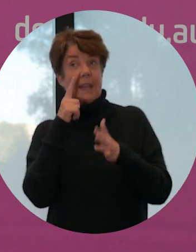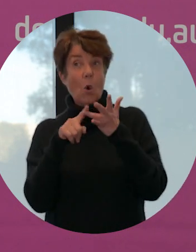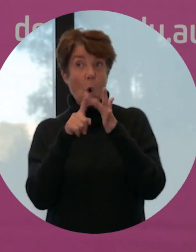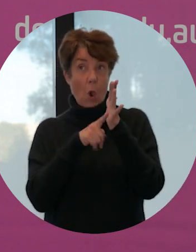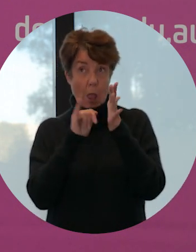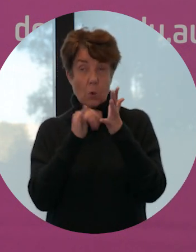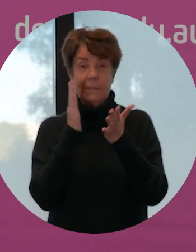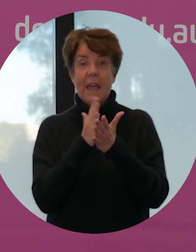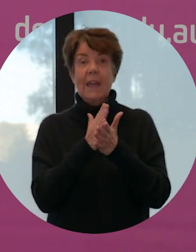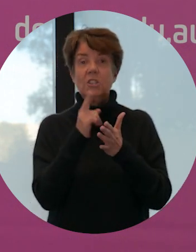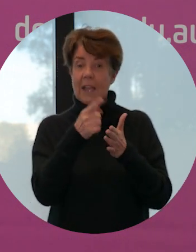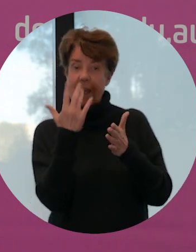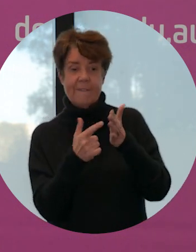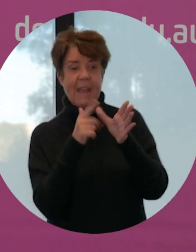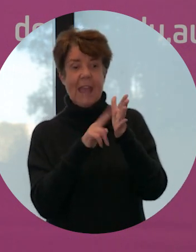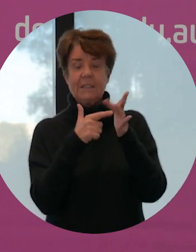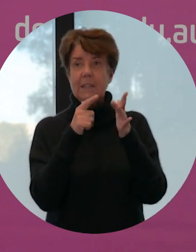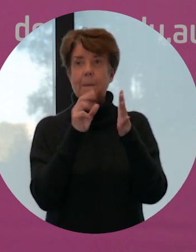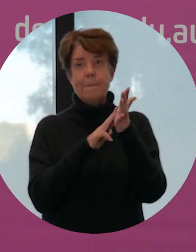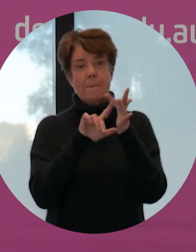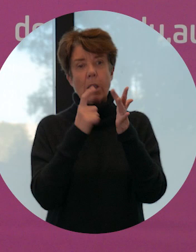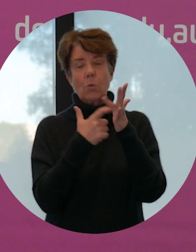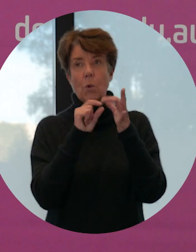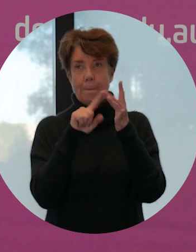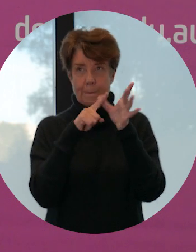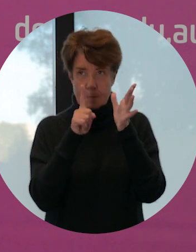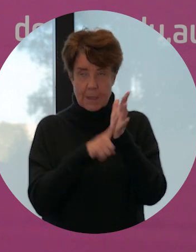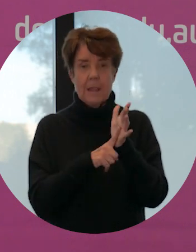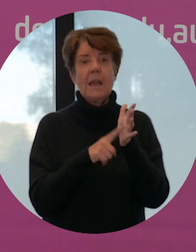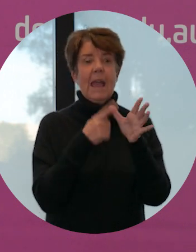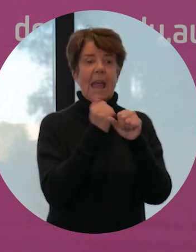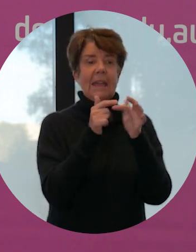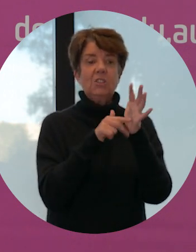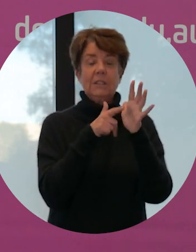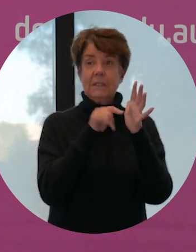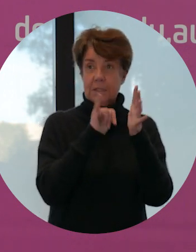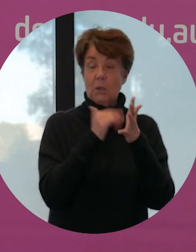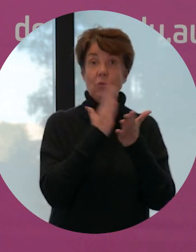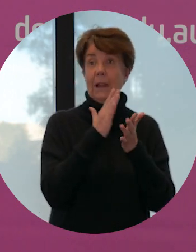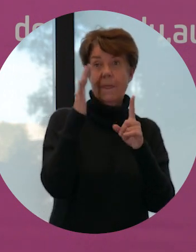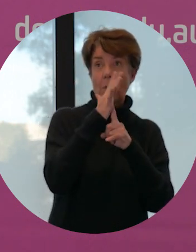antimicrobial agents against food spoilage and pathogenic microorganisms.